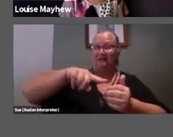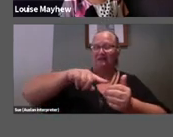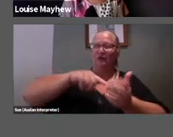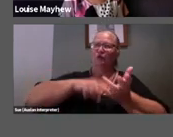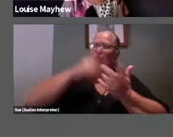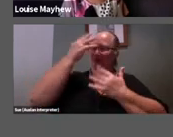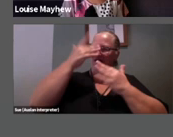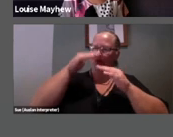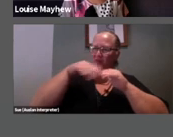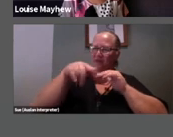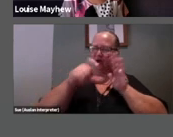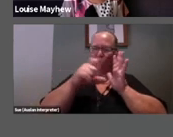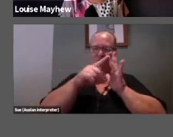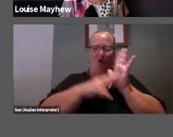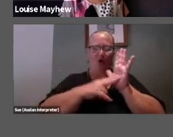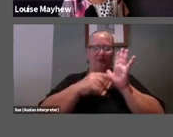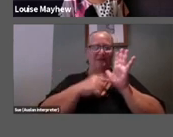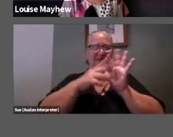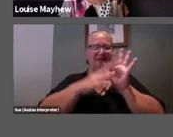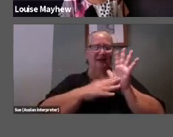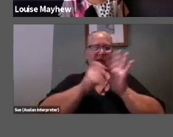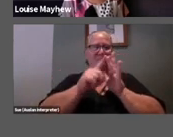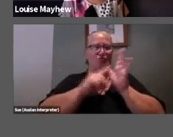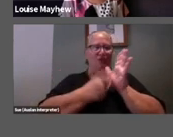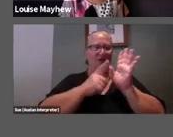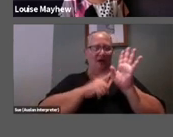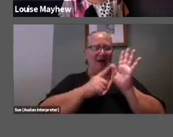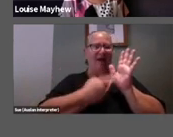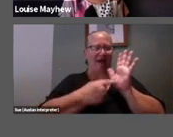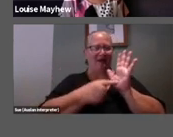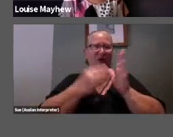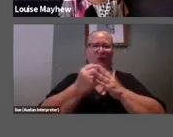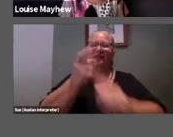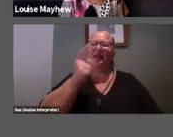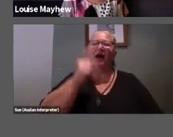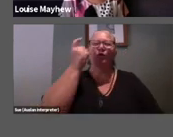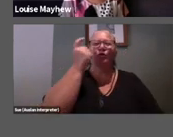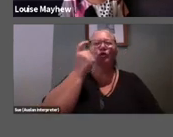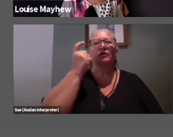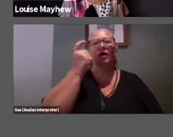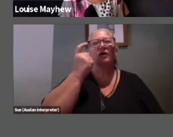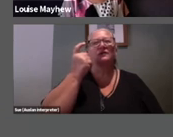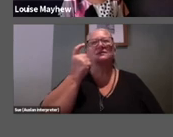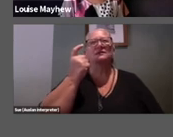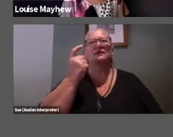kind of openness and curiosity and integrity of children, who would never